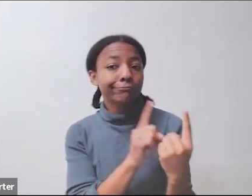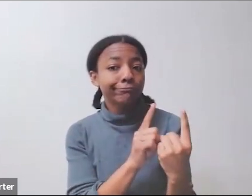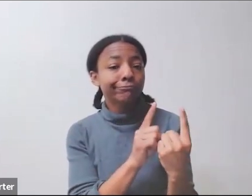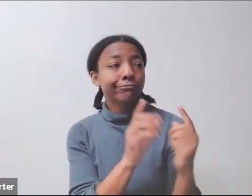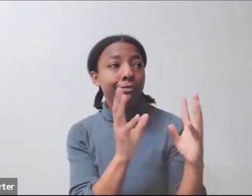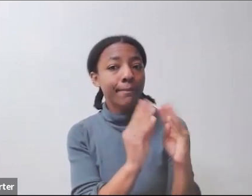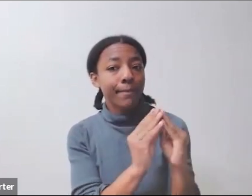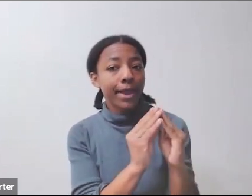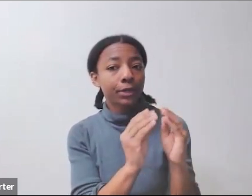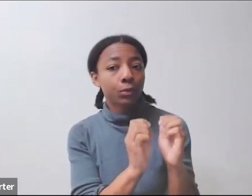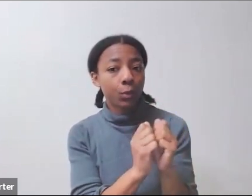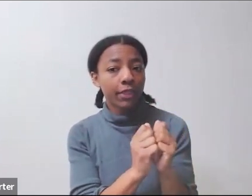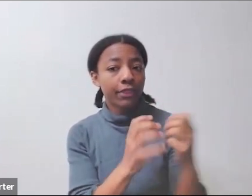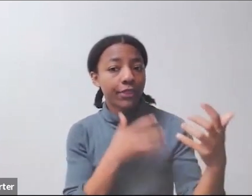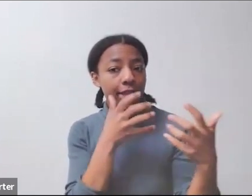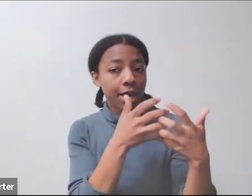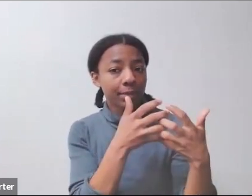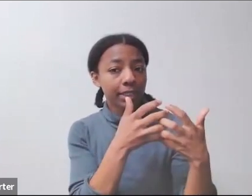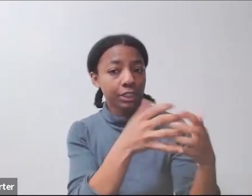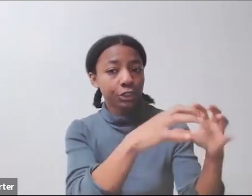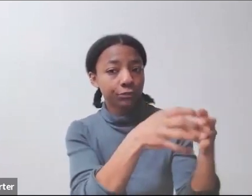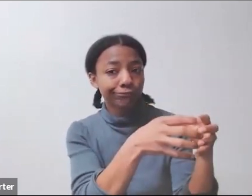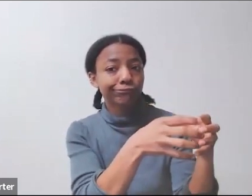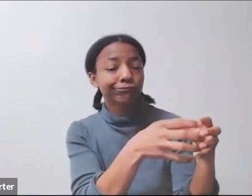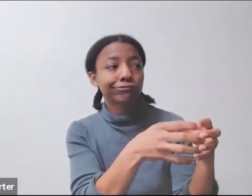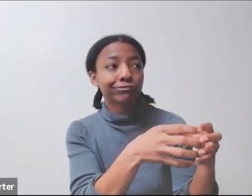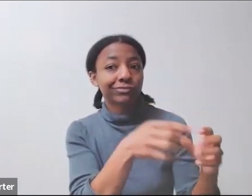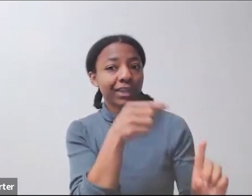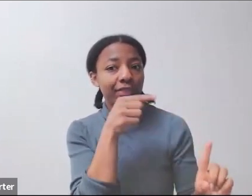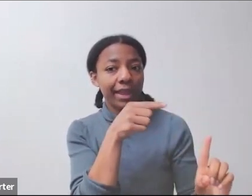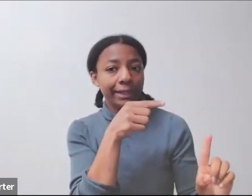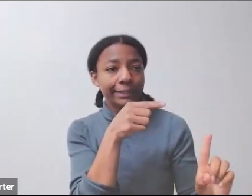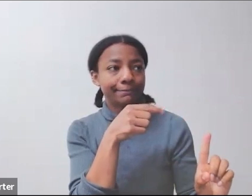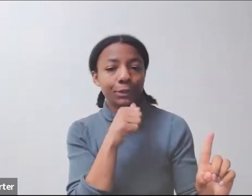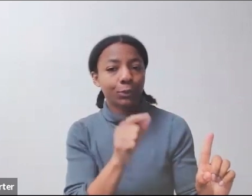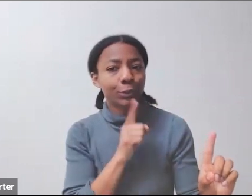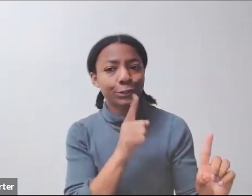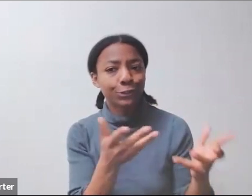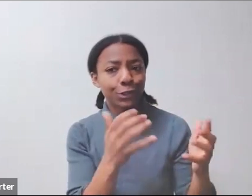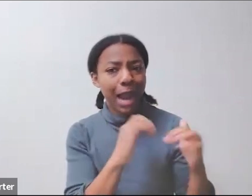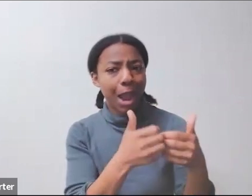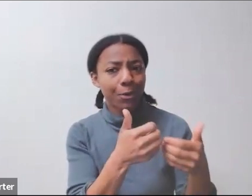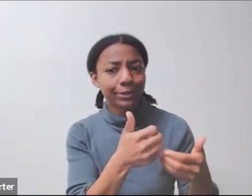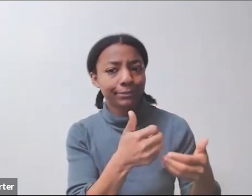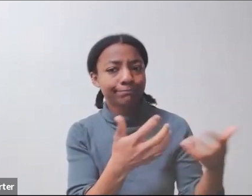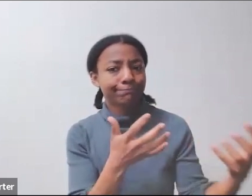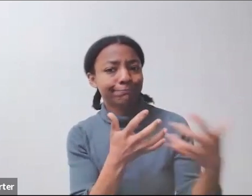I got much more support from the Pentagon. The different parts of USAID do send people to the Pentagon as well.